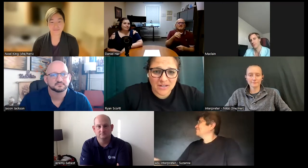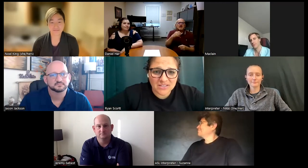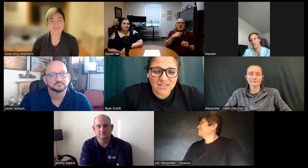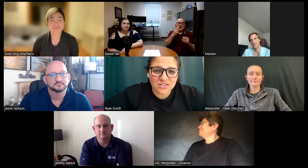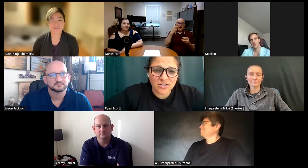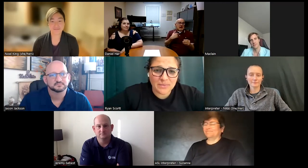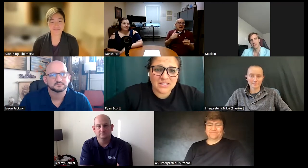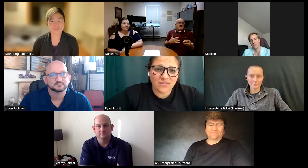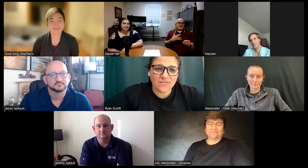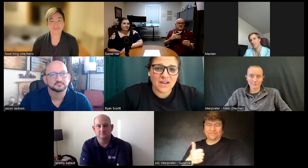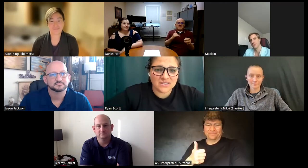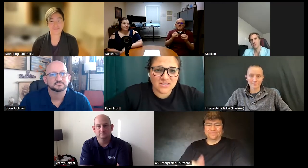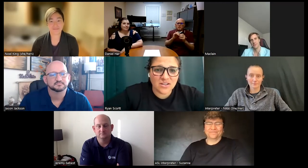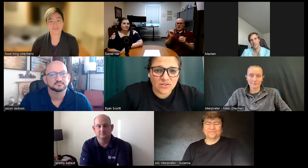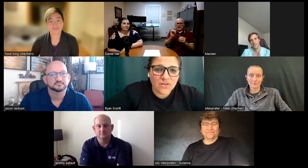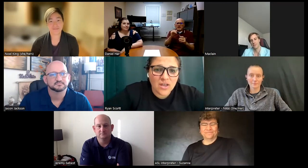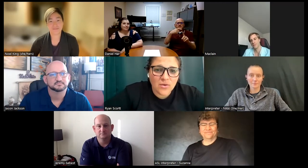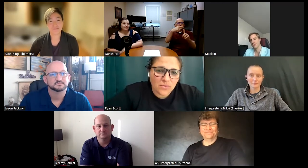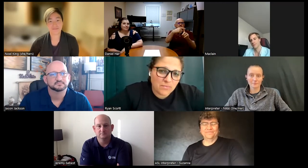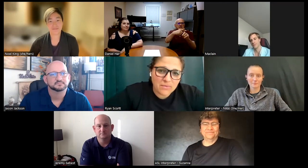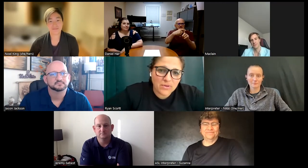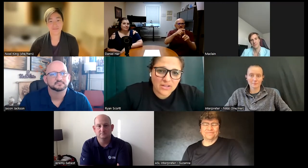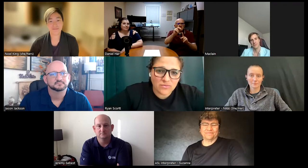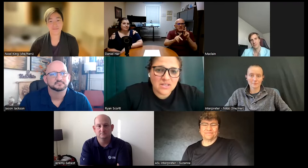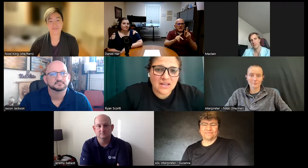one person there's so many different facets of people that you need that